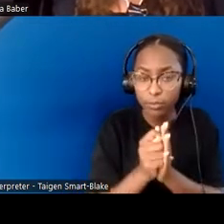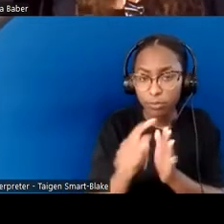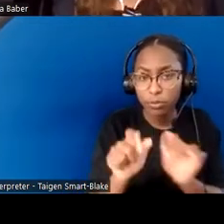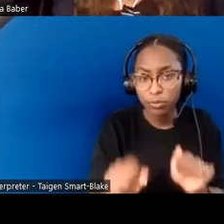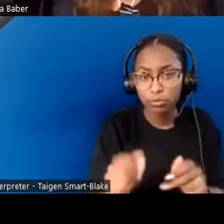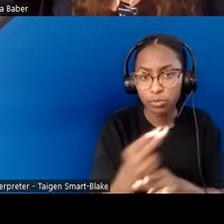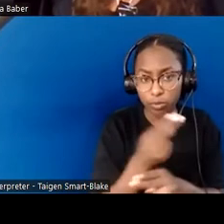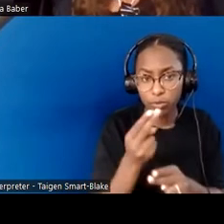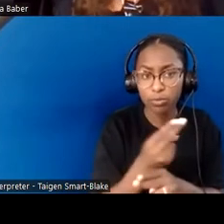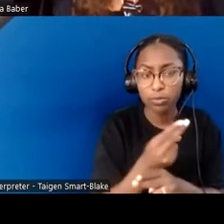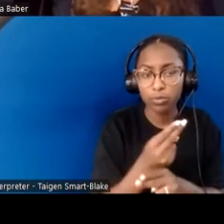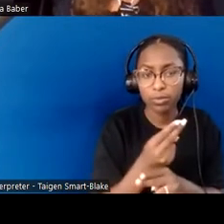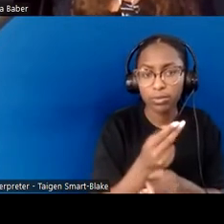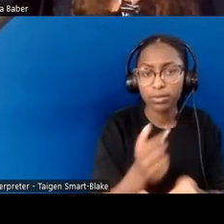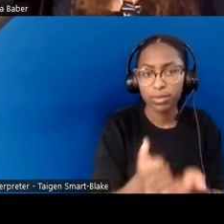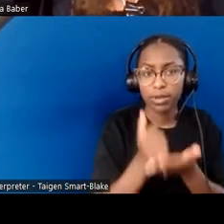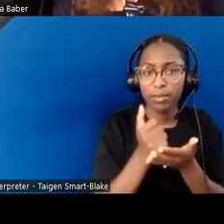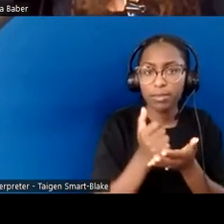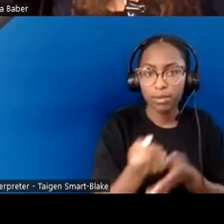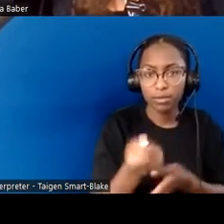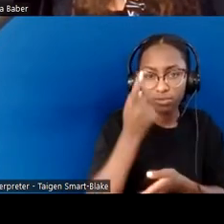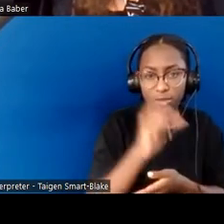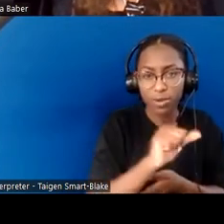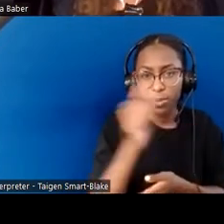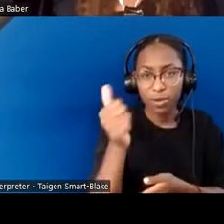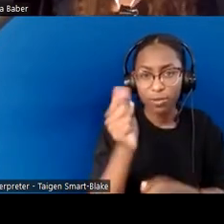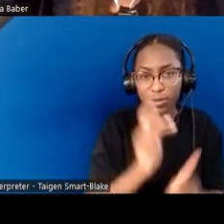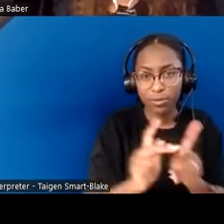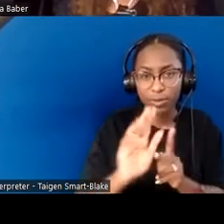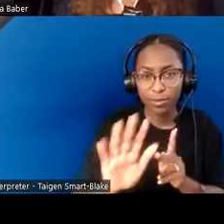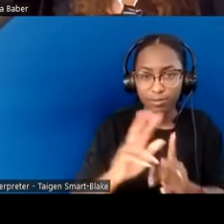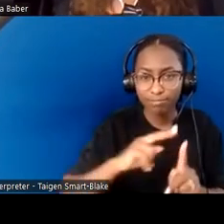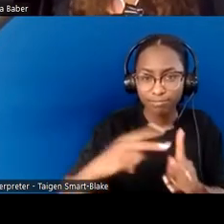understand someone else's perspective and begin to build relationships around you.